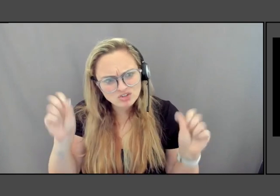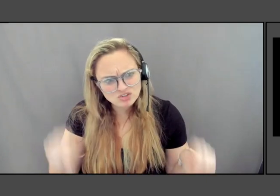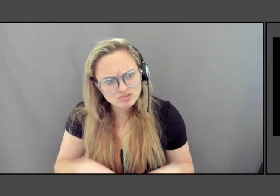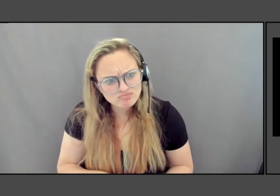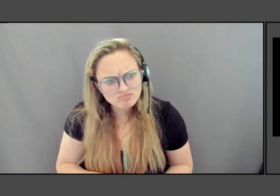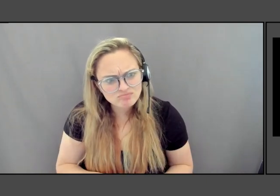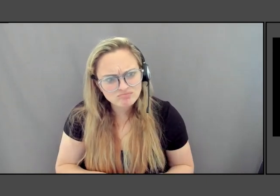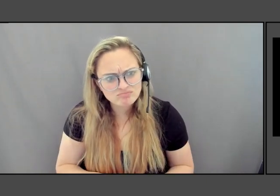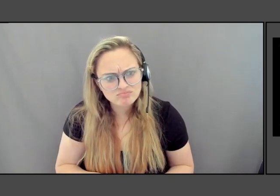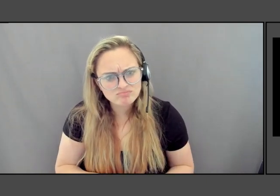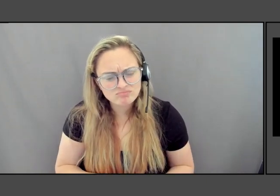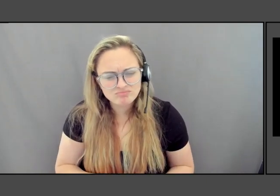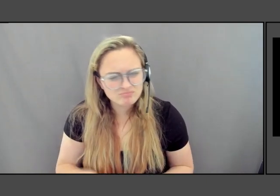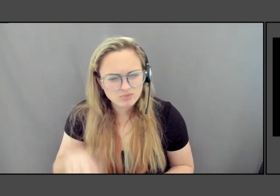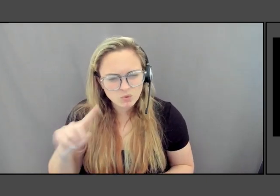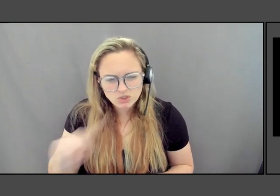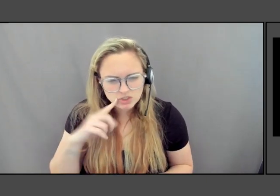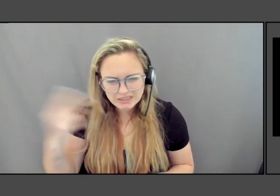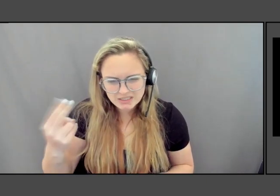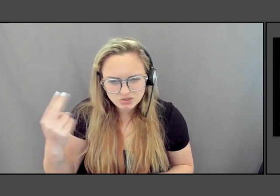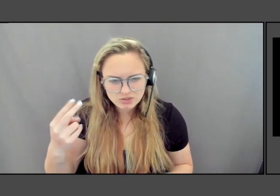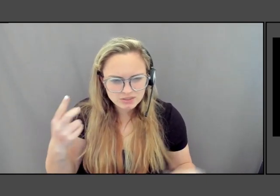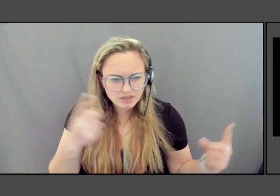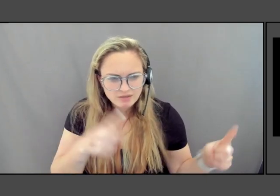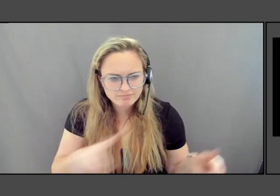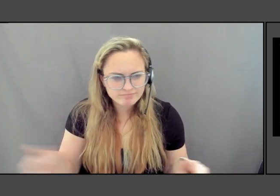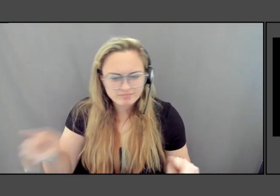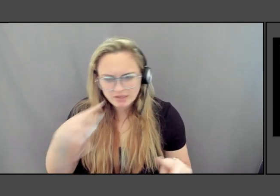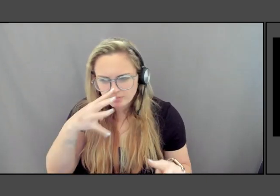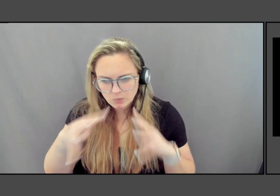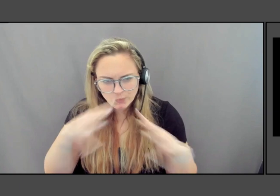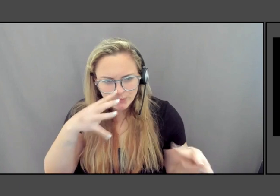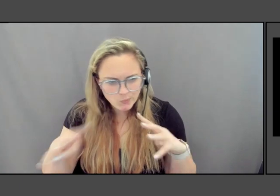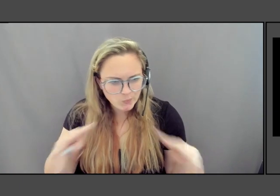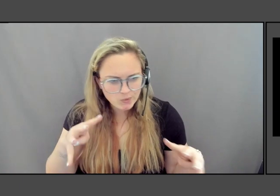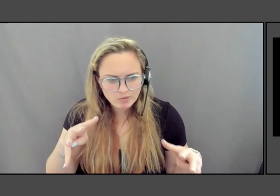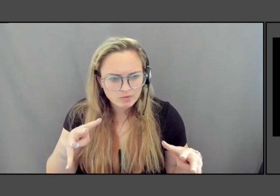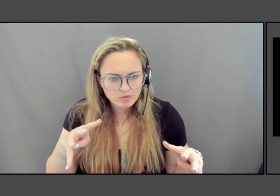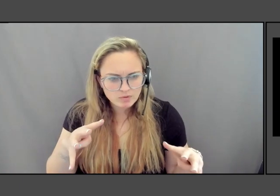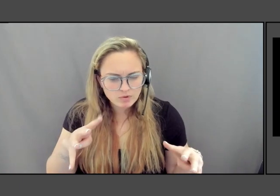the histories that have been portrayed that are so, so,